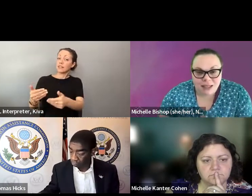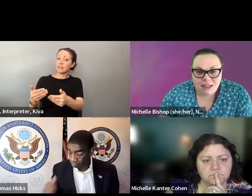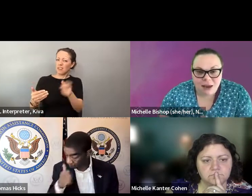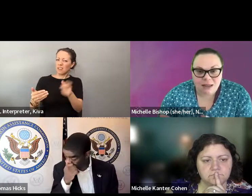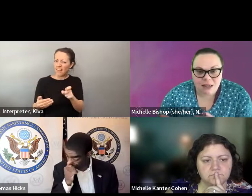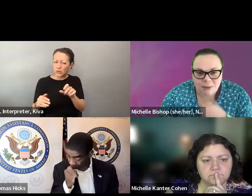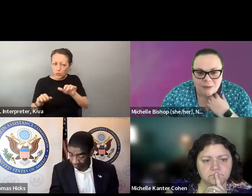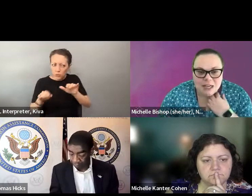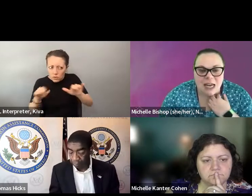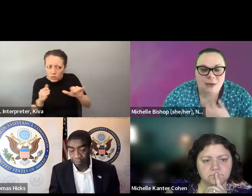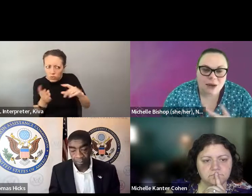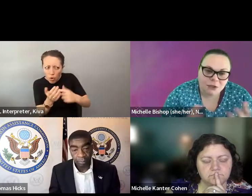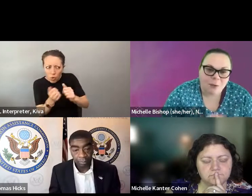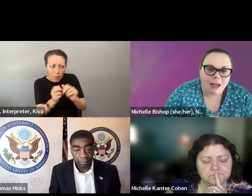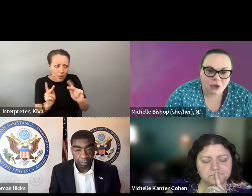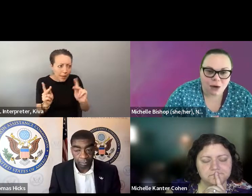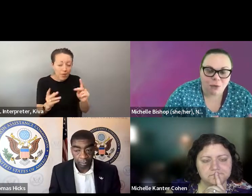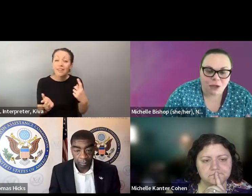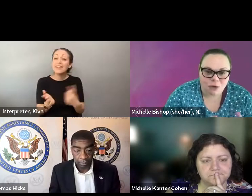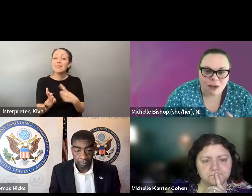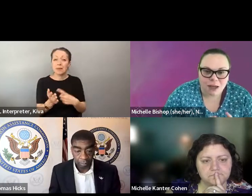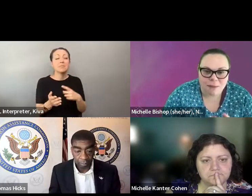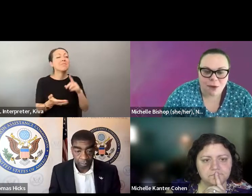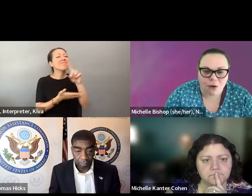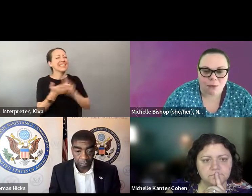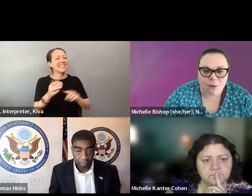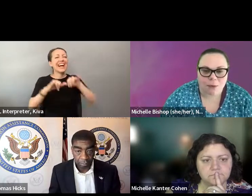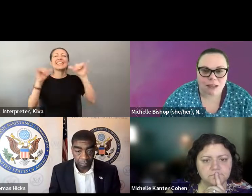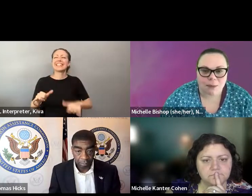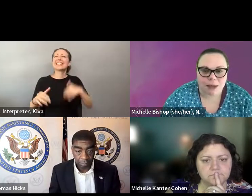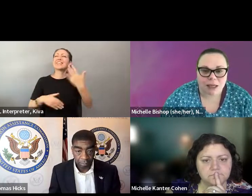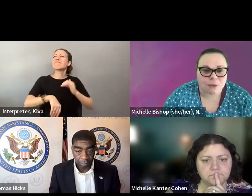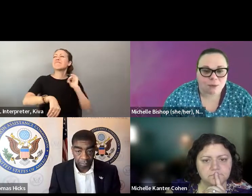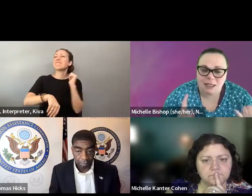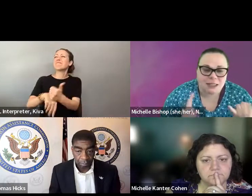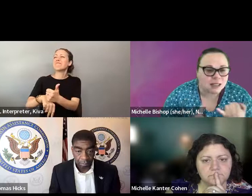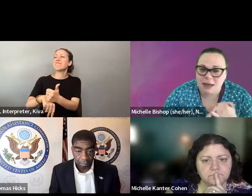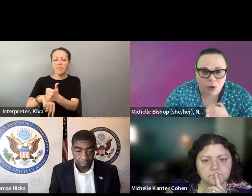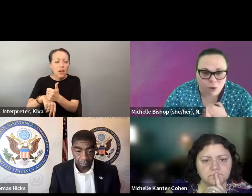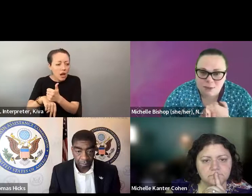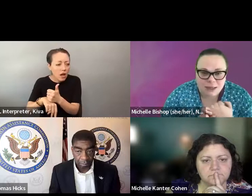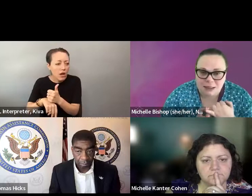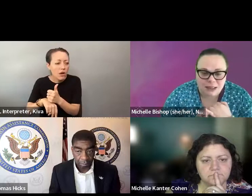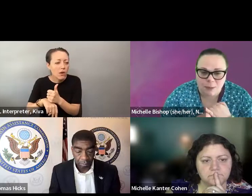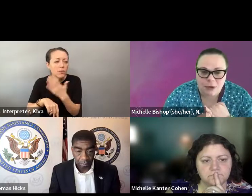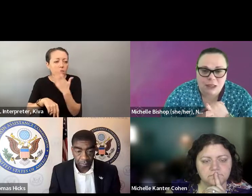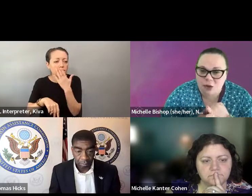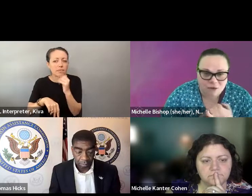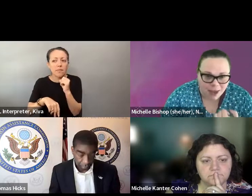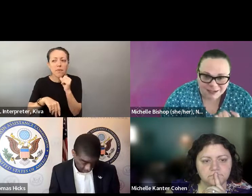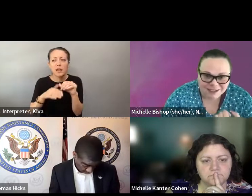elections. If we want it to be successful, a lot of times we design a system and find out after the fact that it's no accessible and we have to go back and try to retrofit